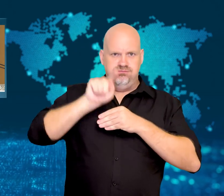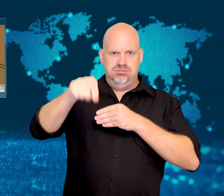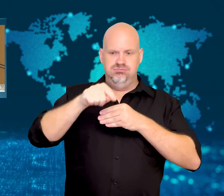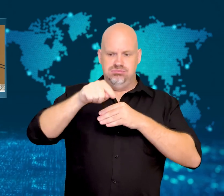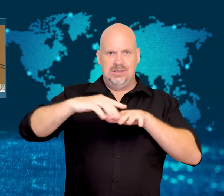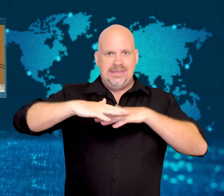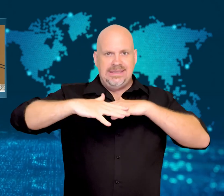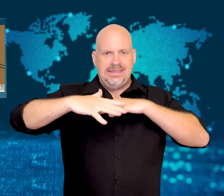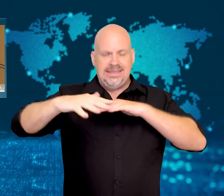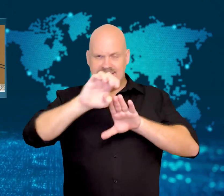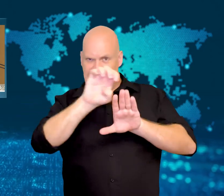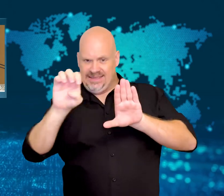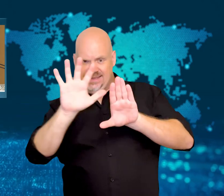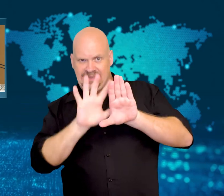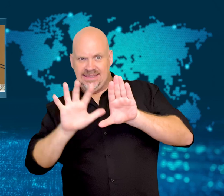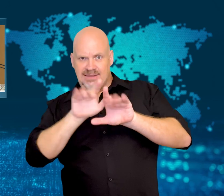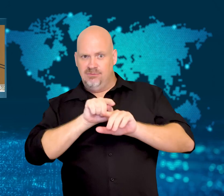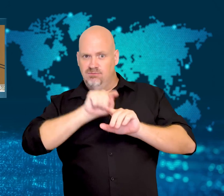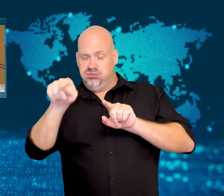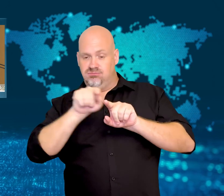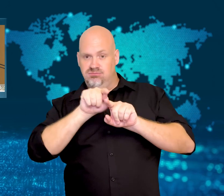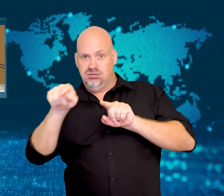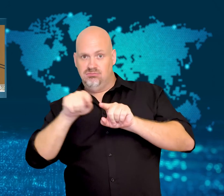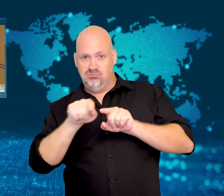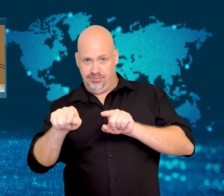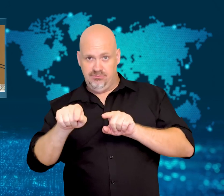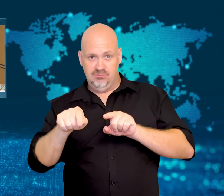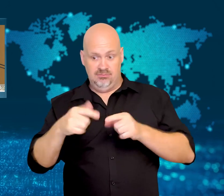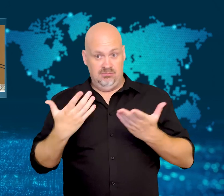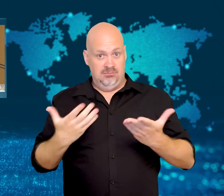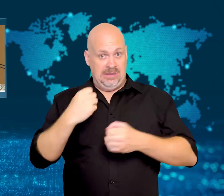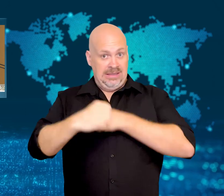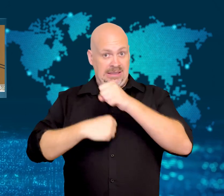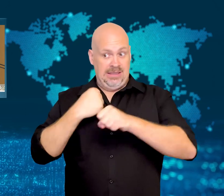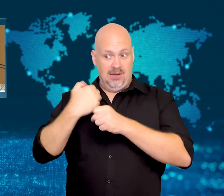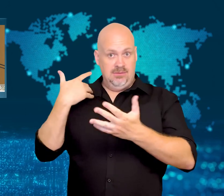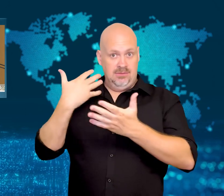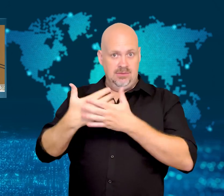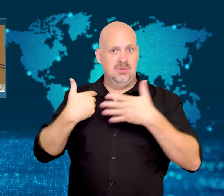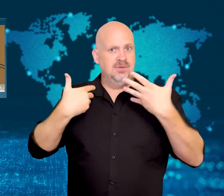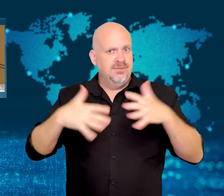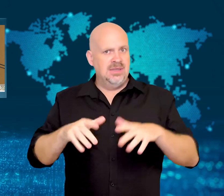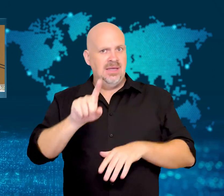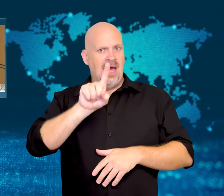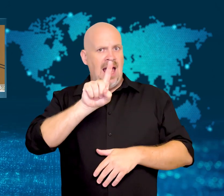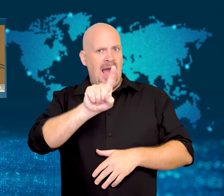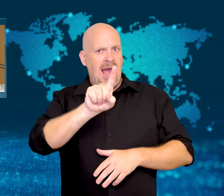the sea off its east coast, making it the 18th round of